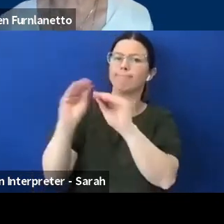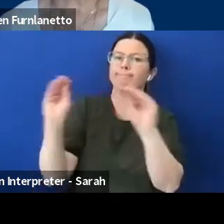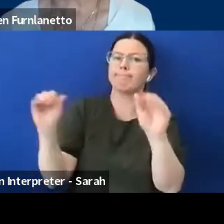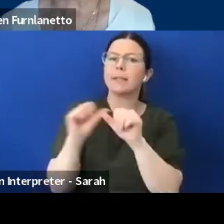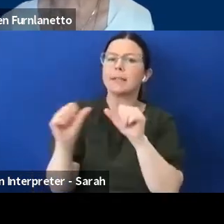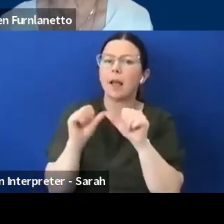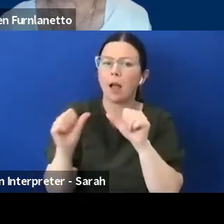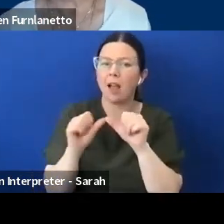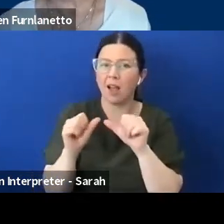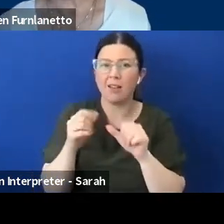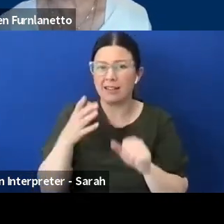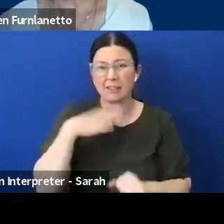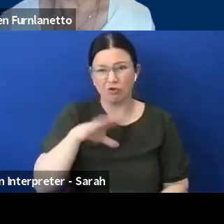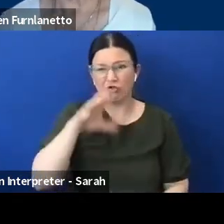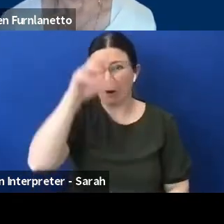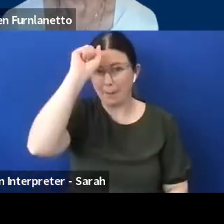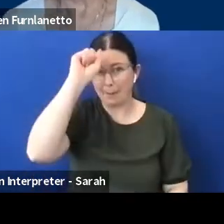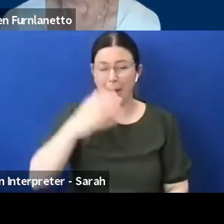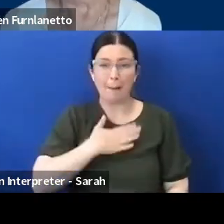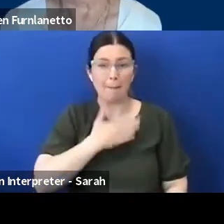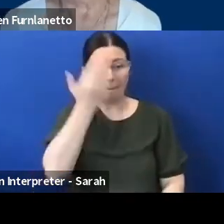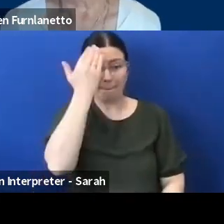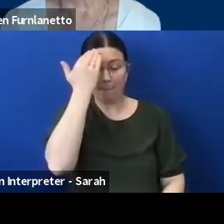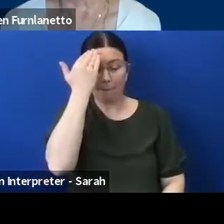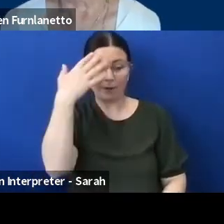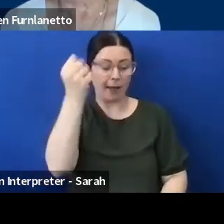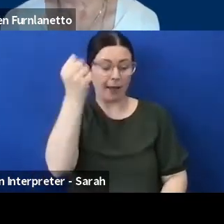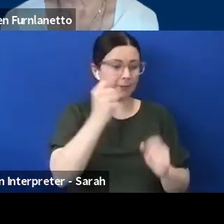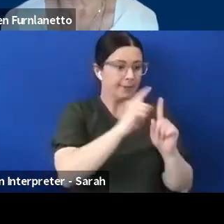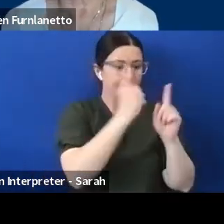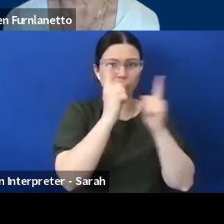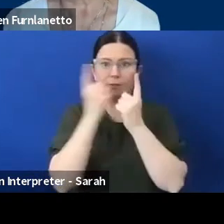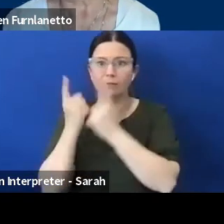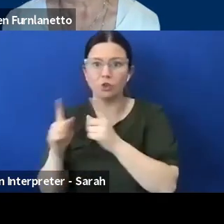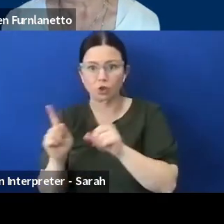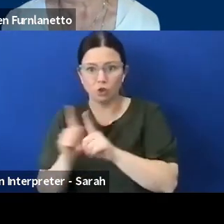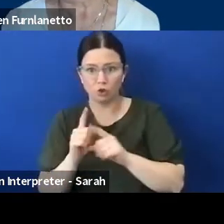places and spaces. There was some work done around community attitudes and people with disability and